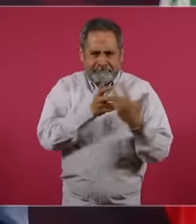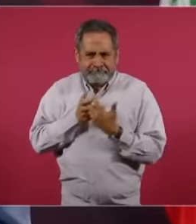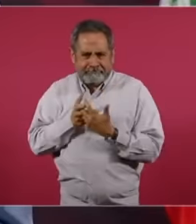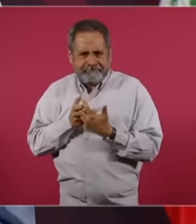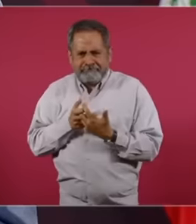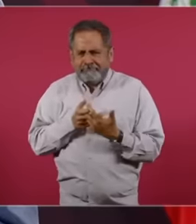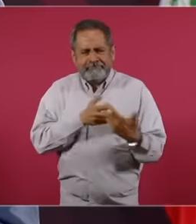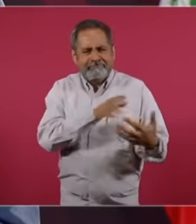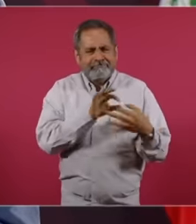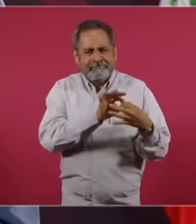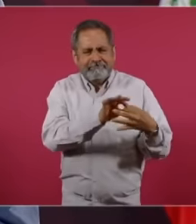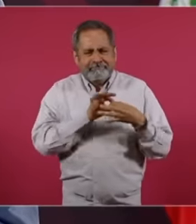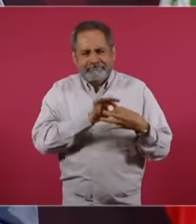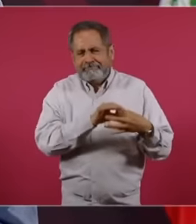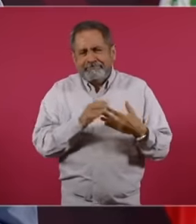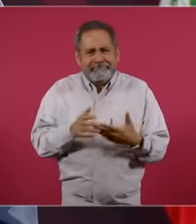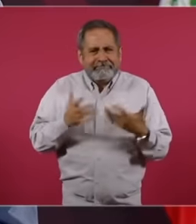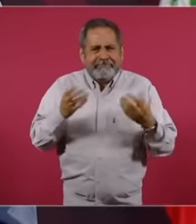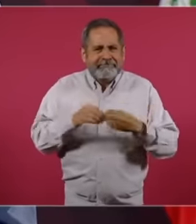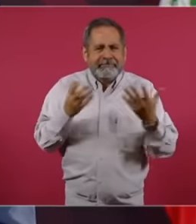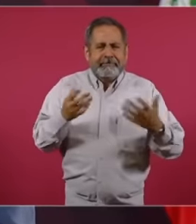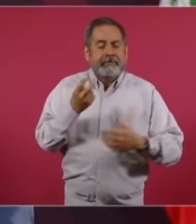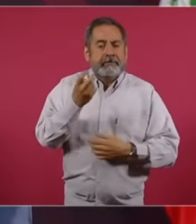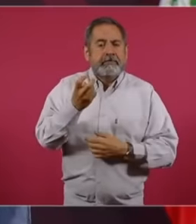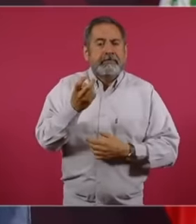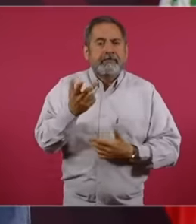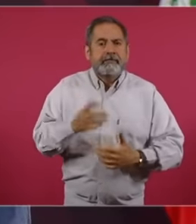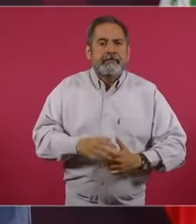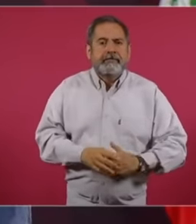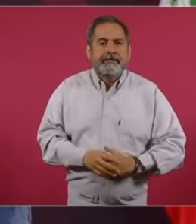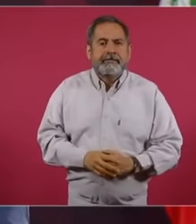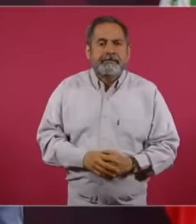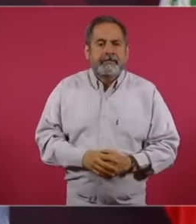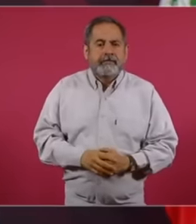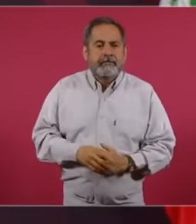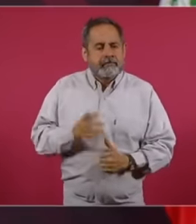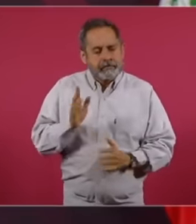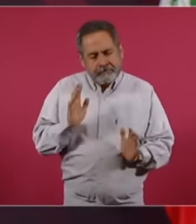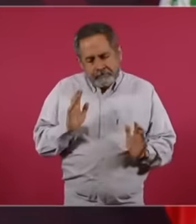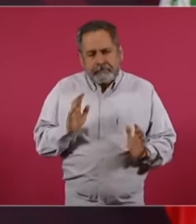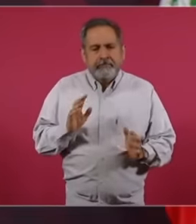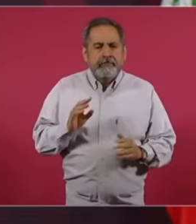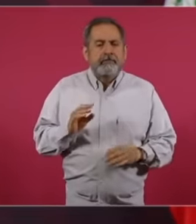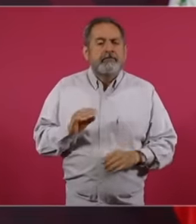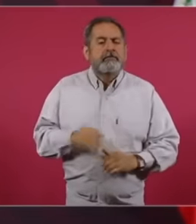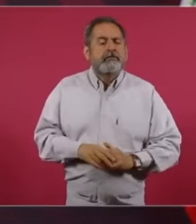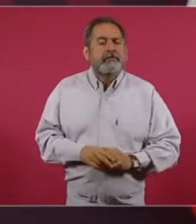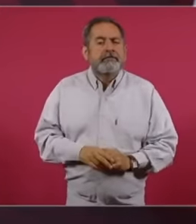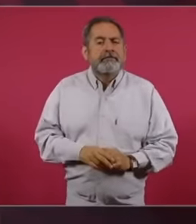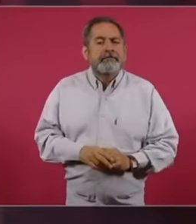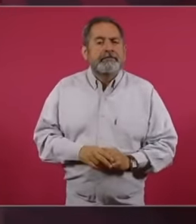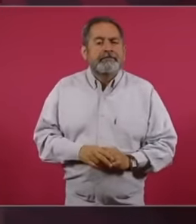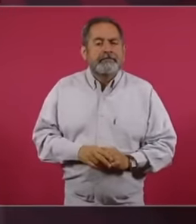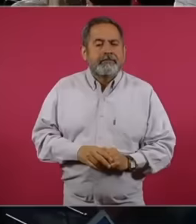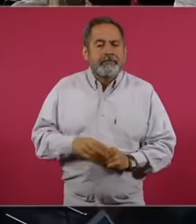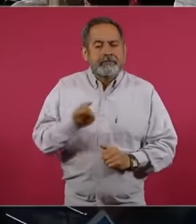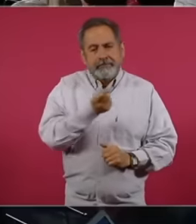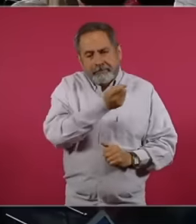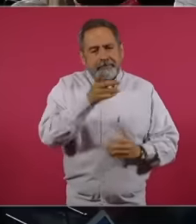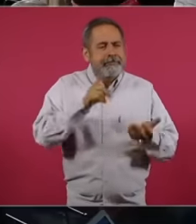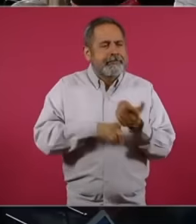, however, there is still a